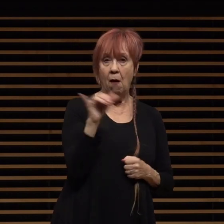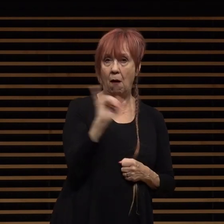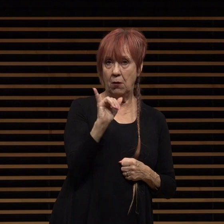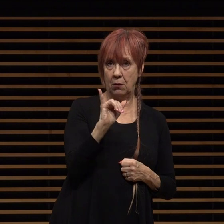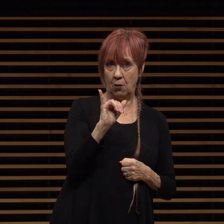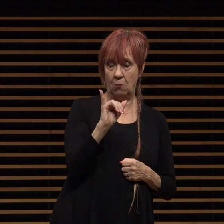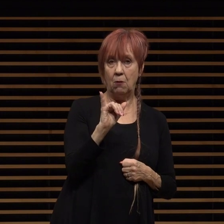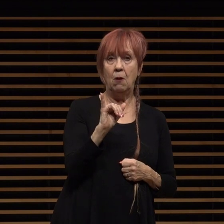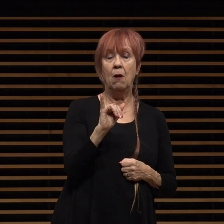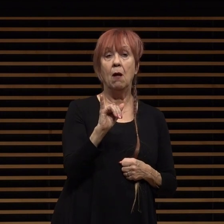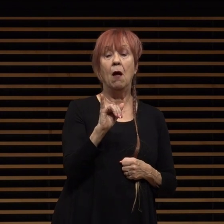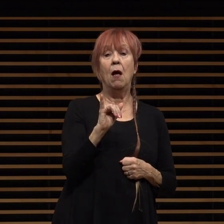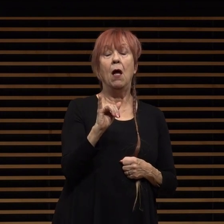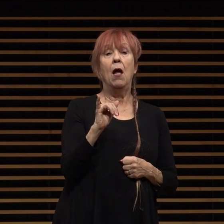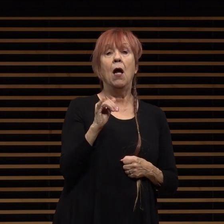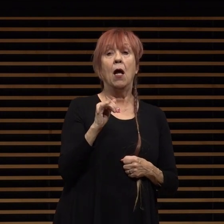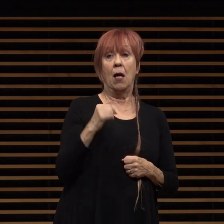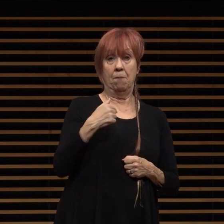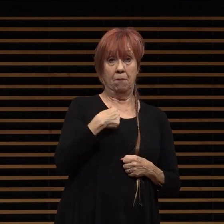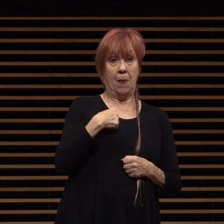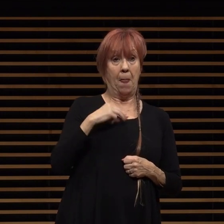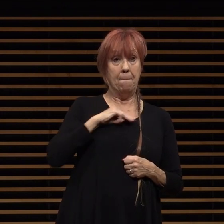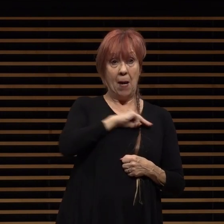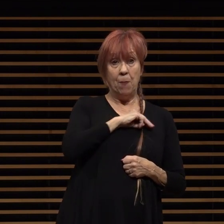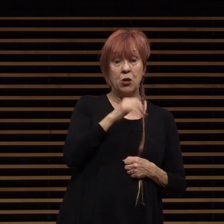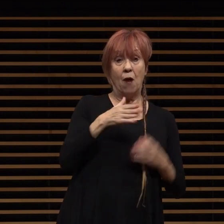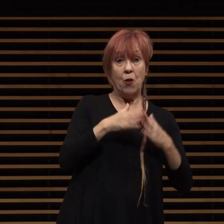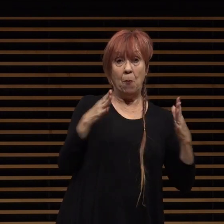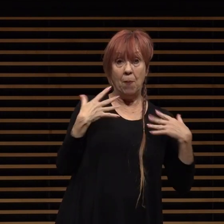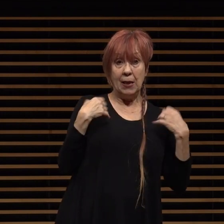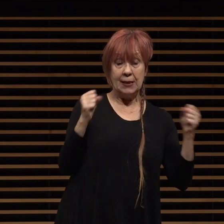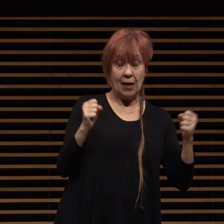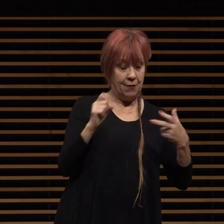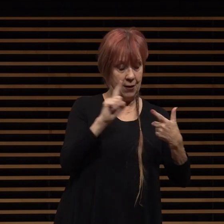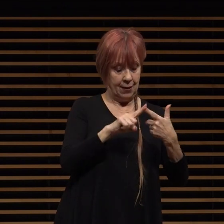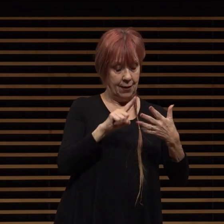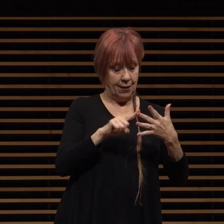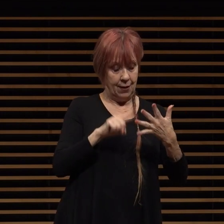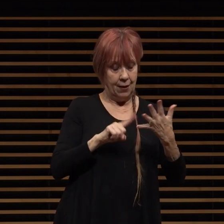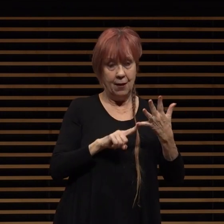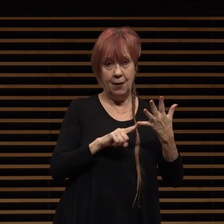as members of the public safety committee thank you to council members